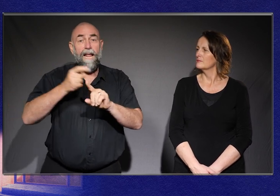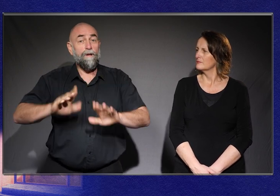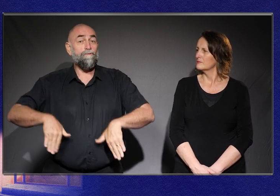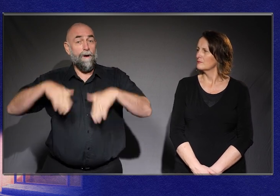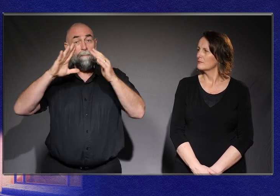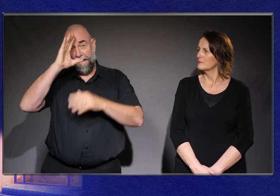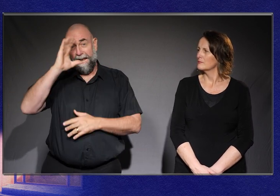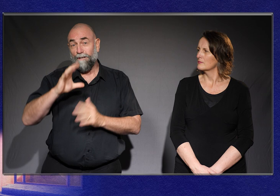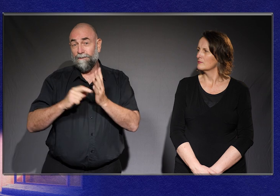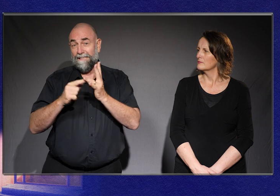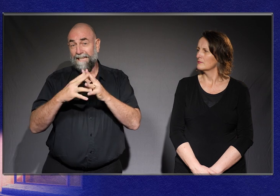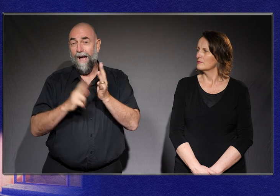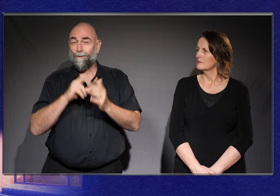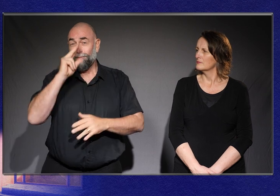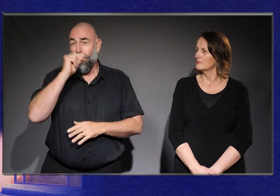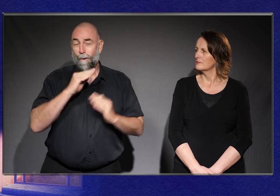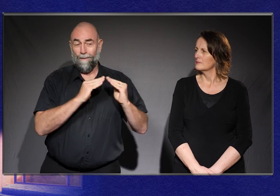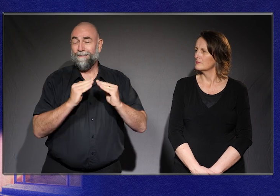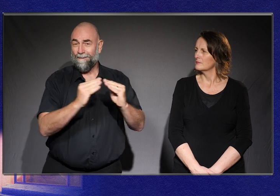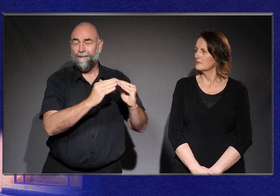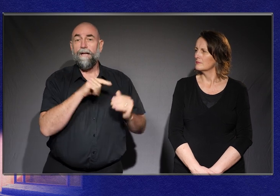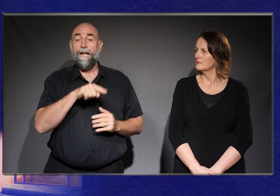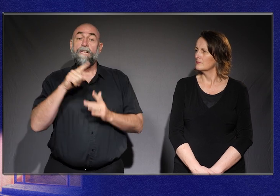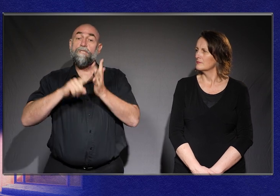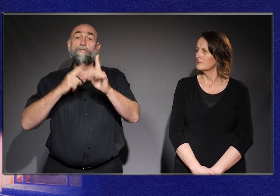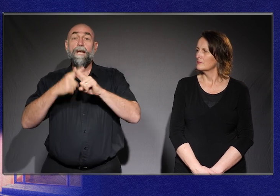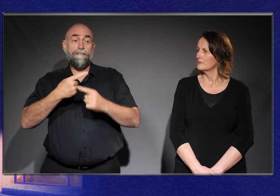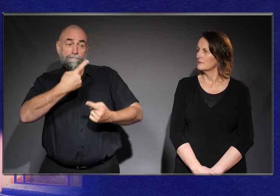town. Jax explain what it was like for them growing up.